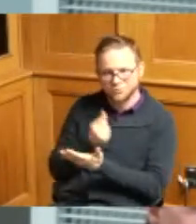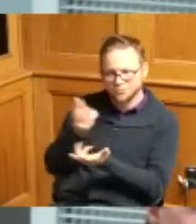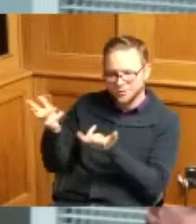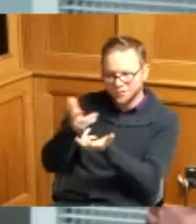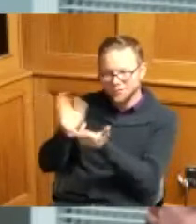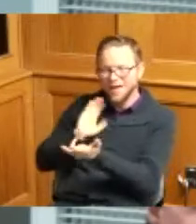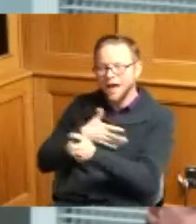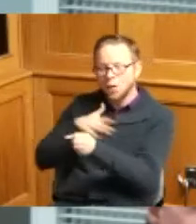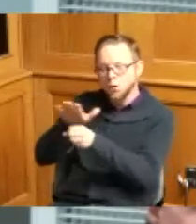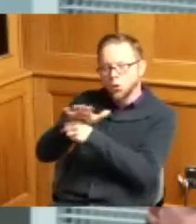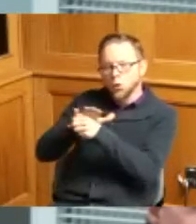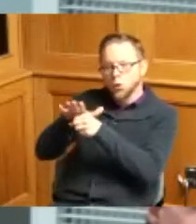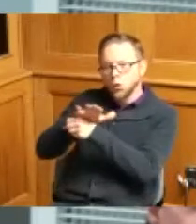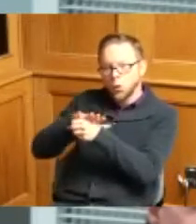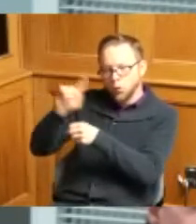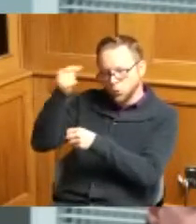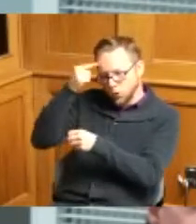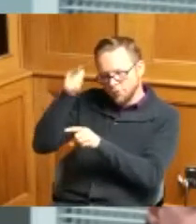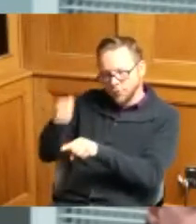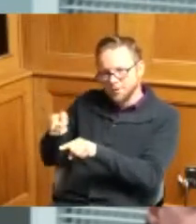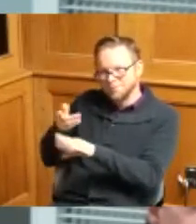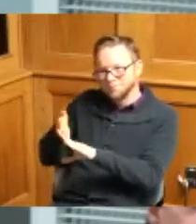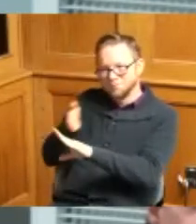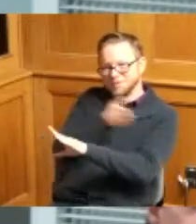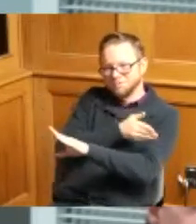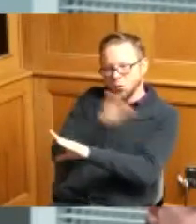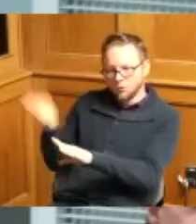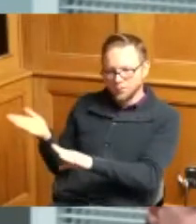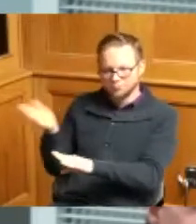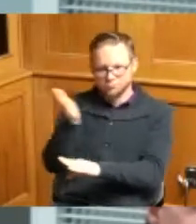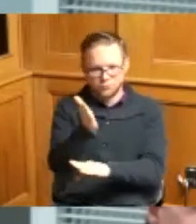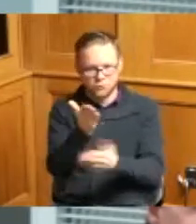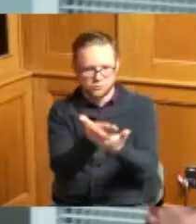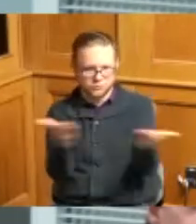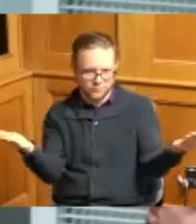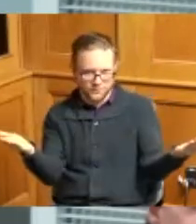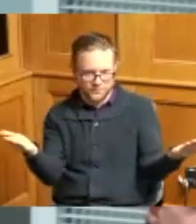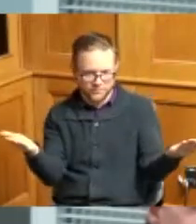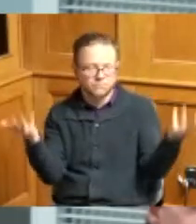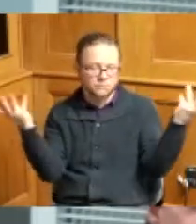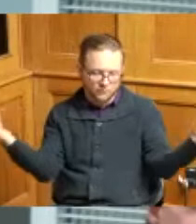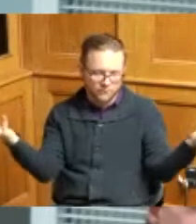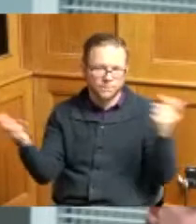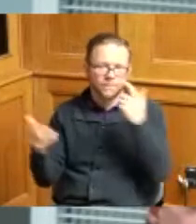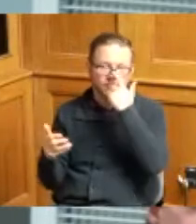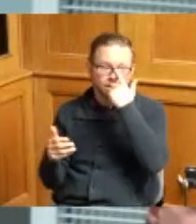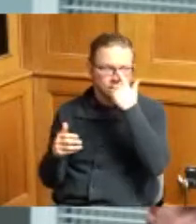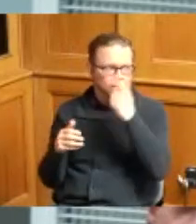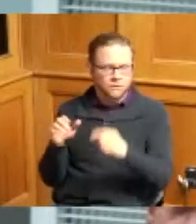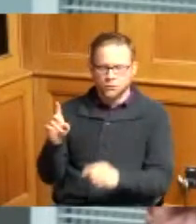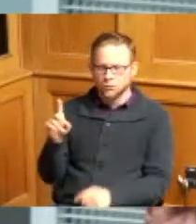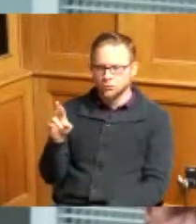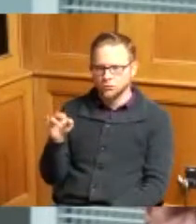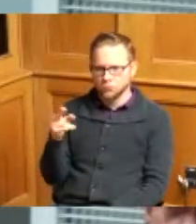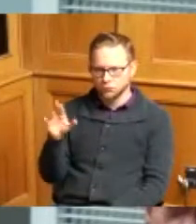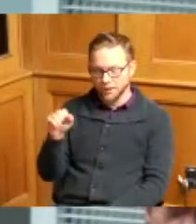before it comes before this board for you guys to to put your signatures on it so is the objection